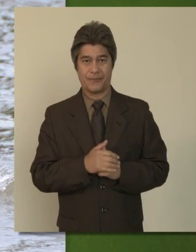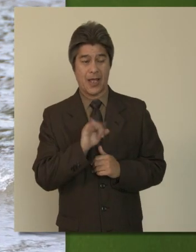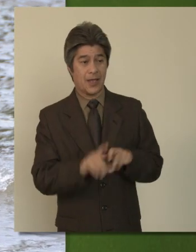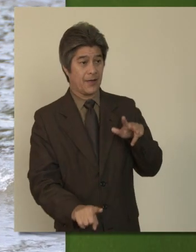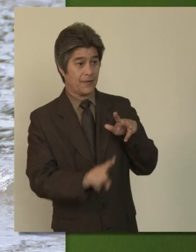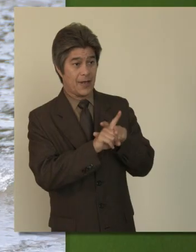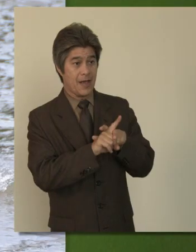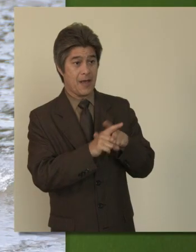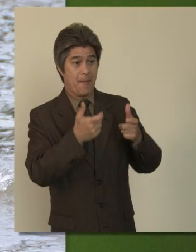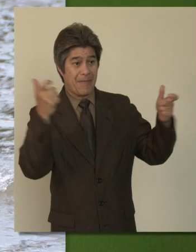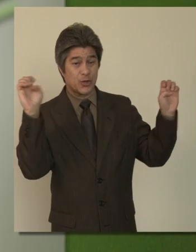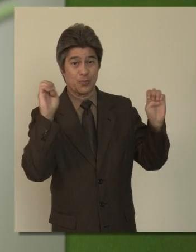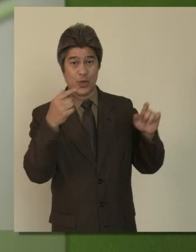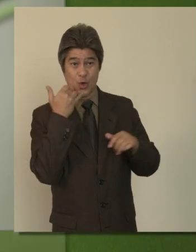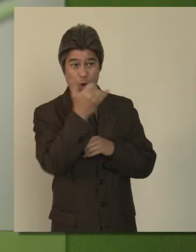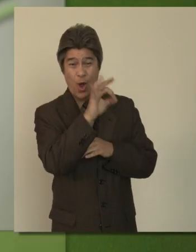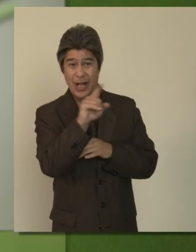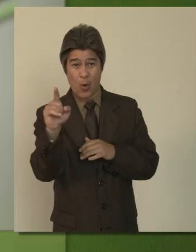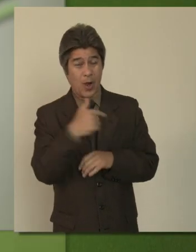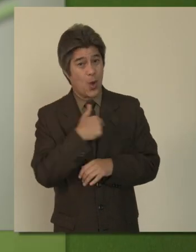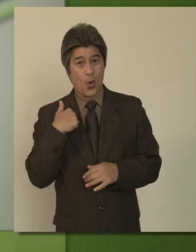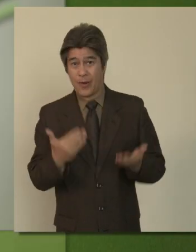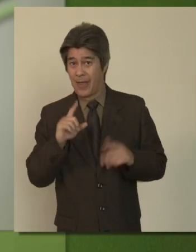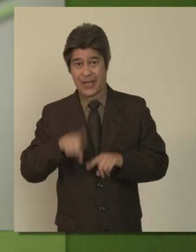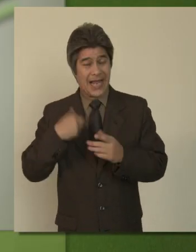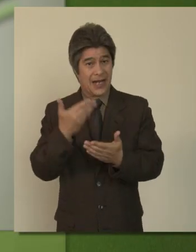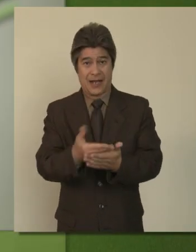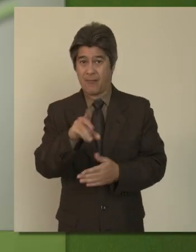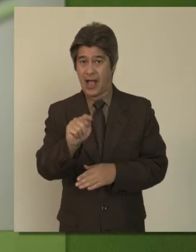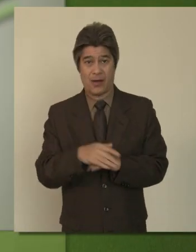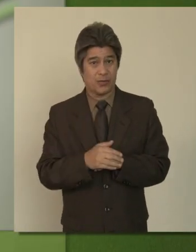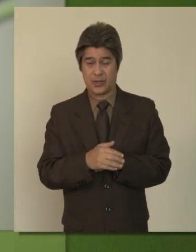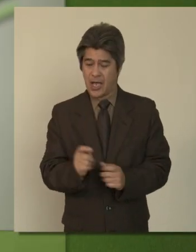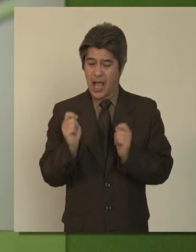In case of a major emergency, if you call 911, we may not be able to come